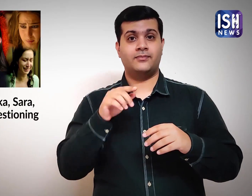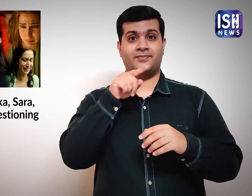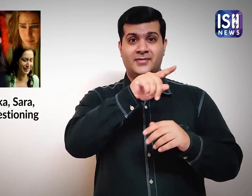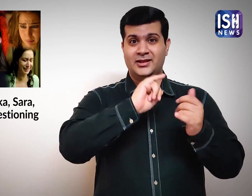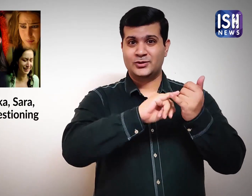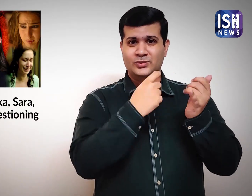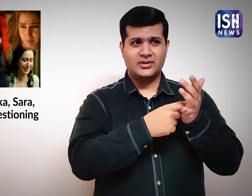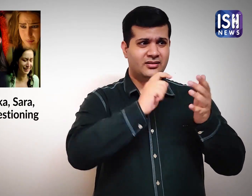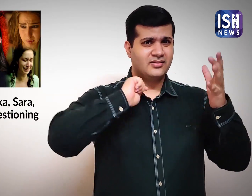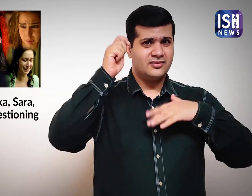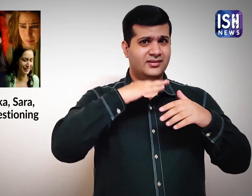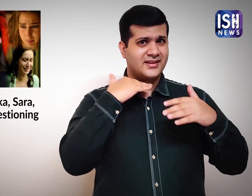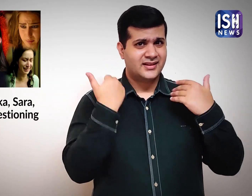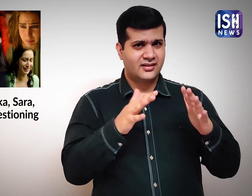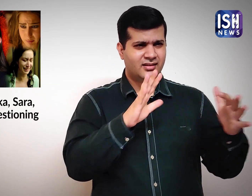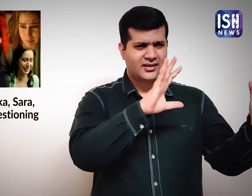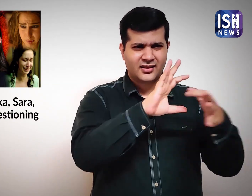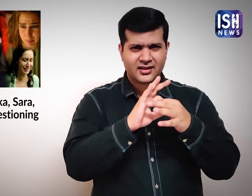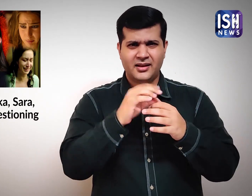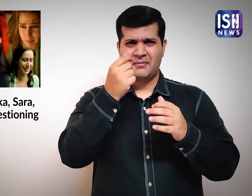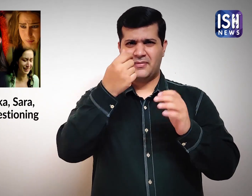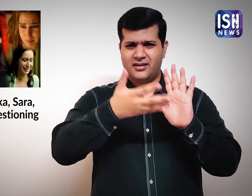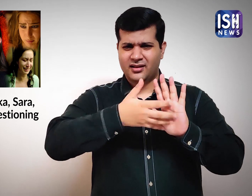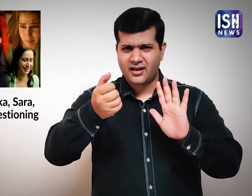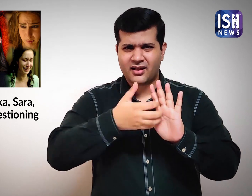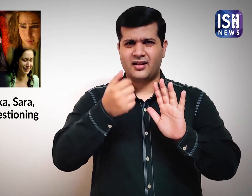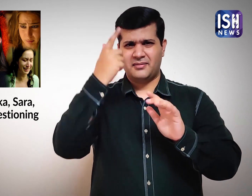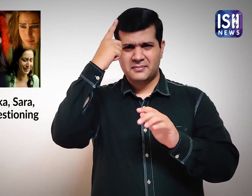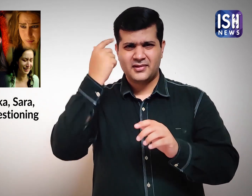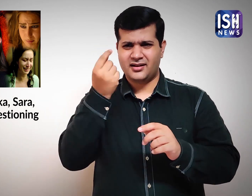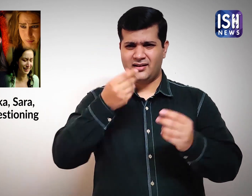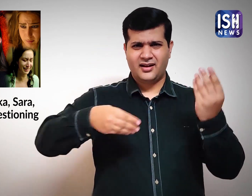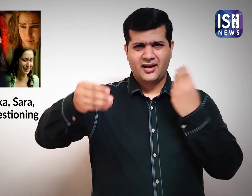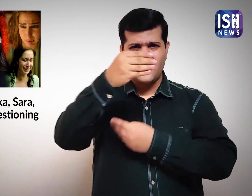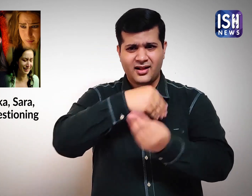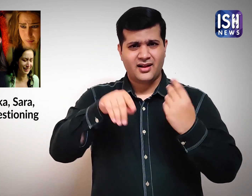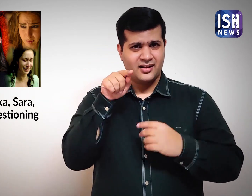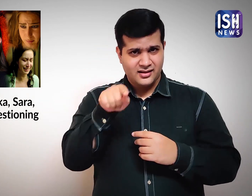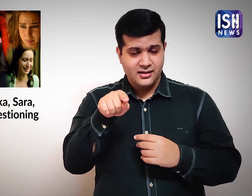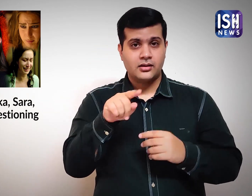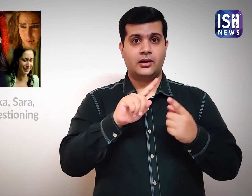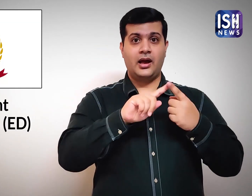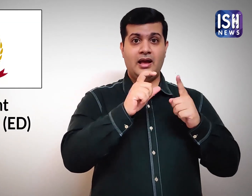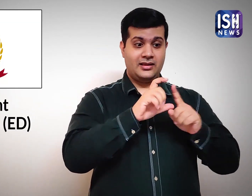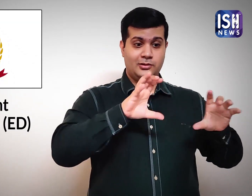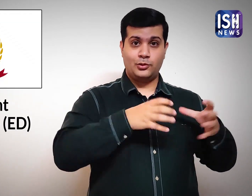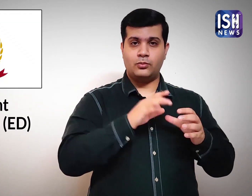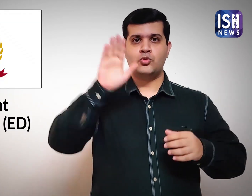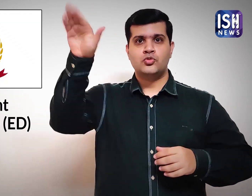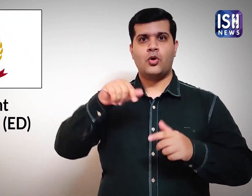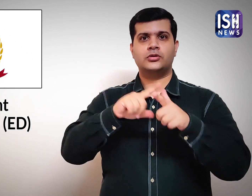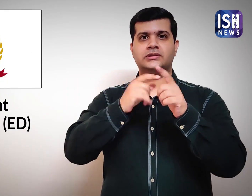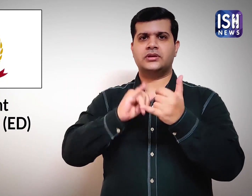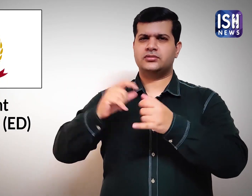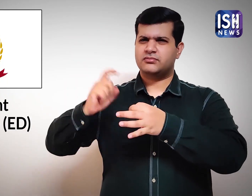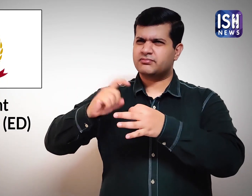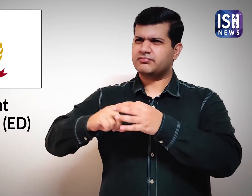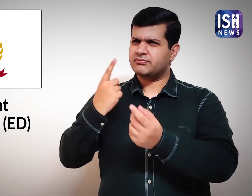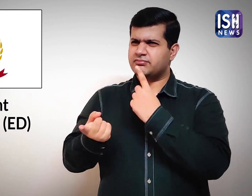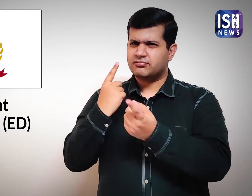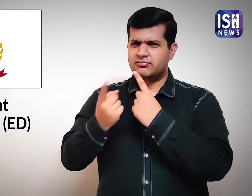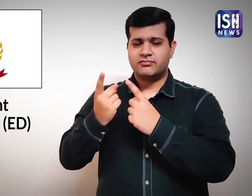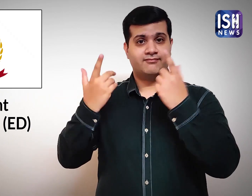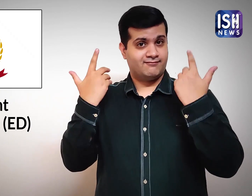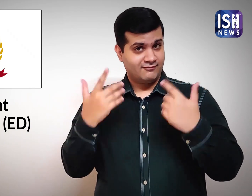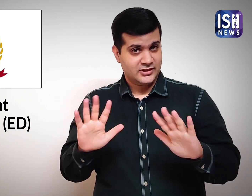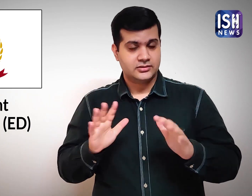Jaya Saha was summoned by the ED in connection to a money-laundering probe in Sushant's case.